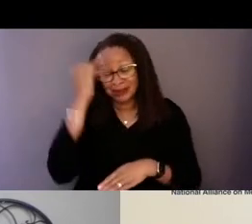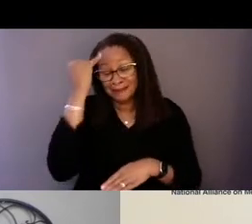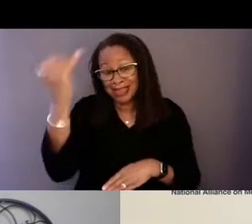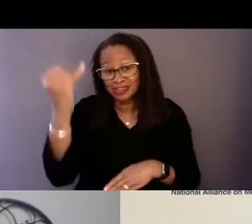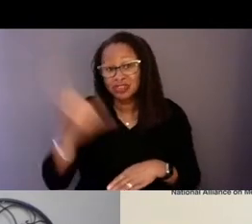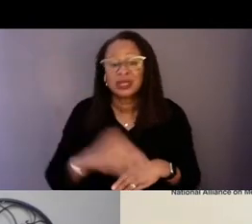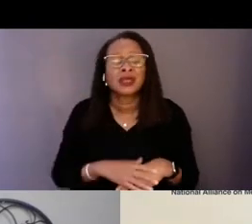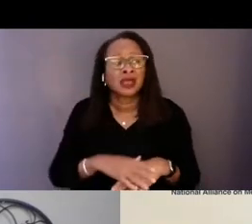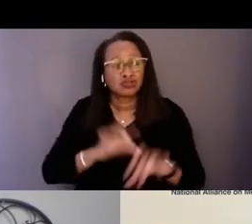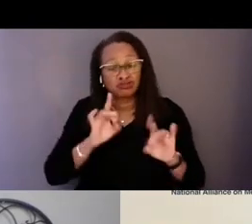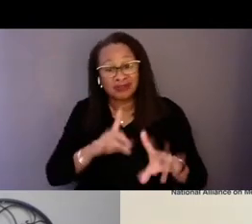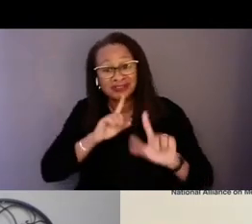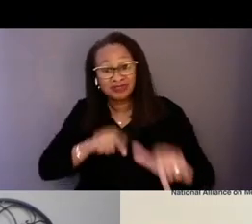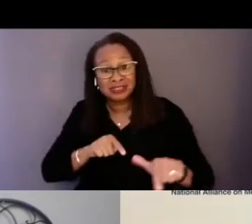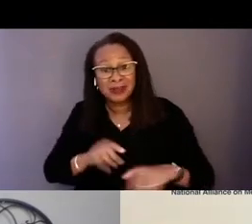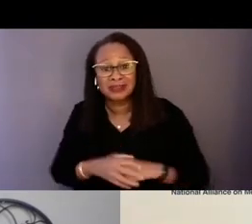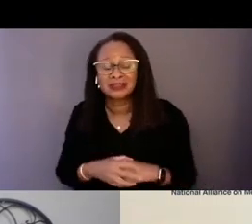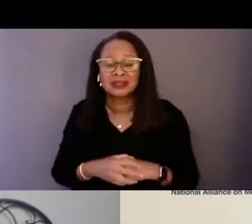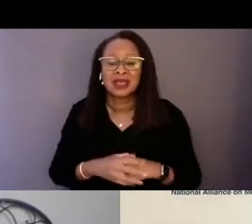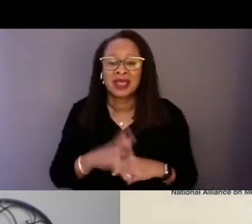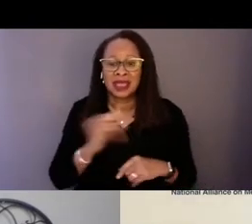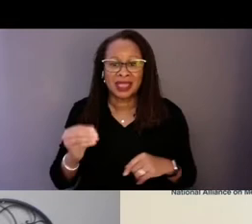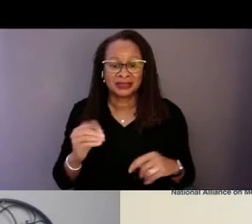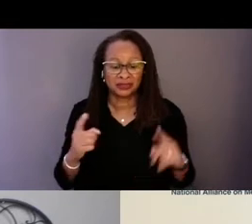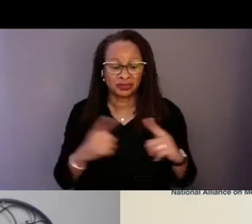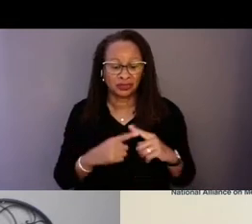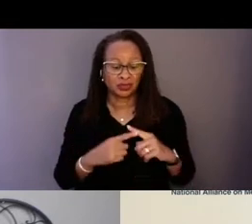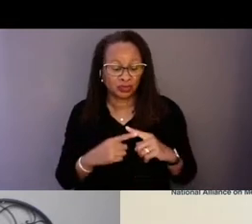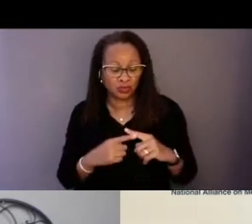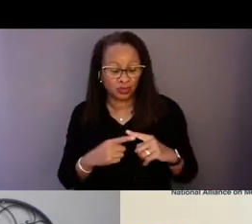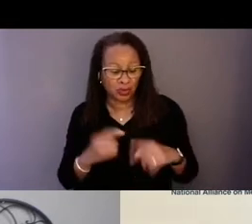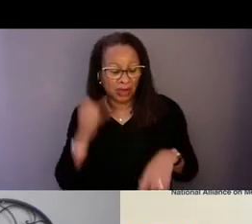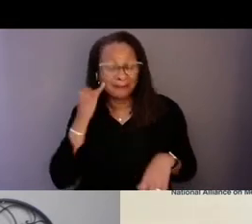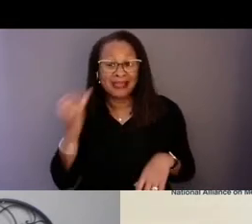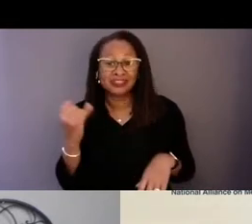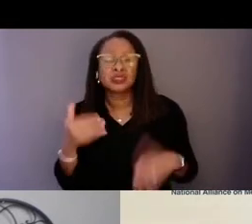and to imagine a new normal for crisis response.